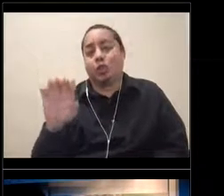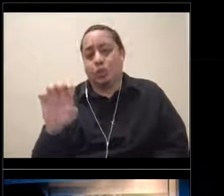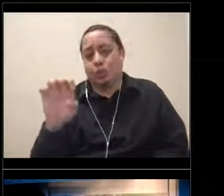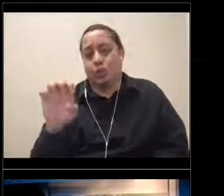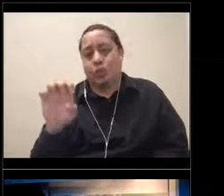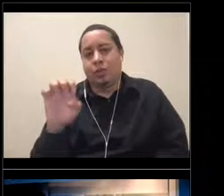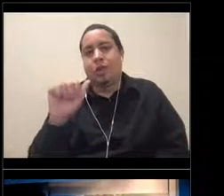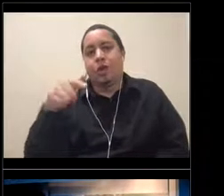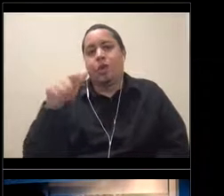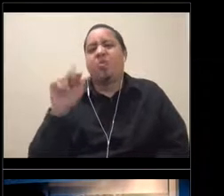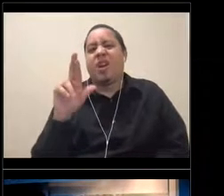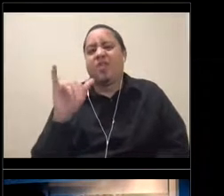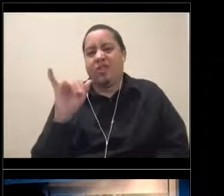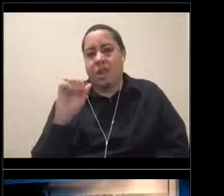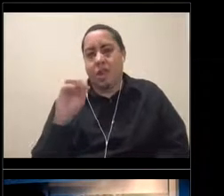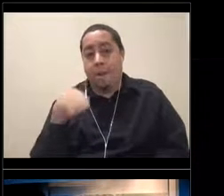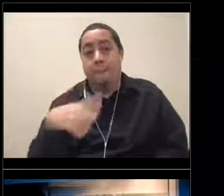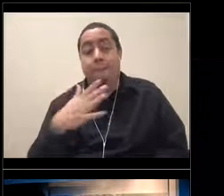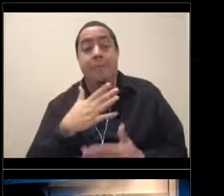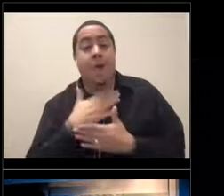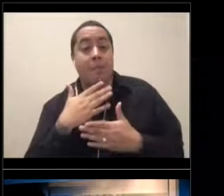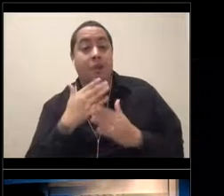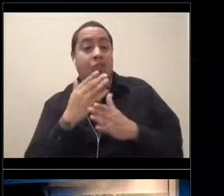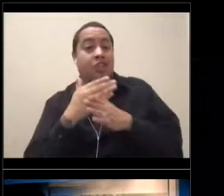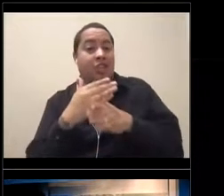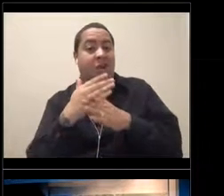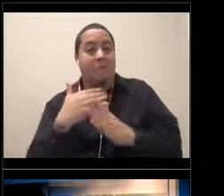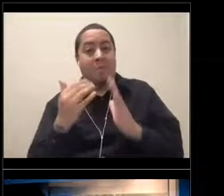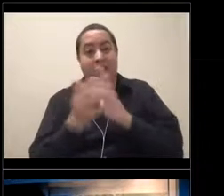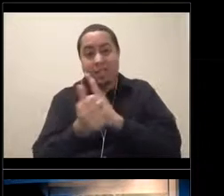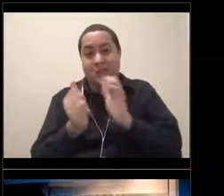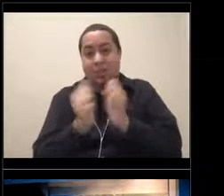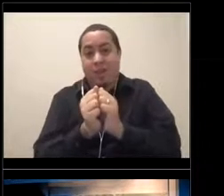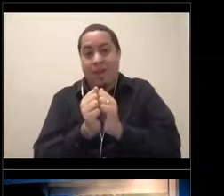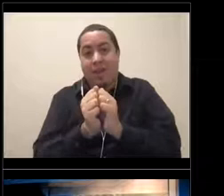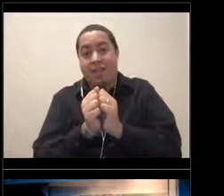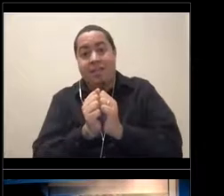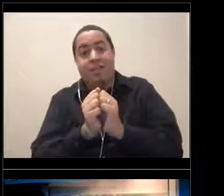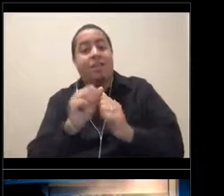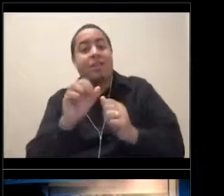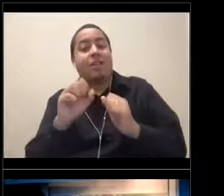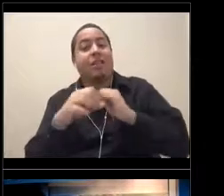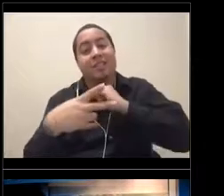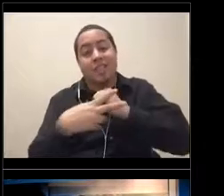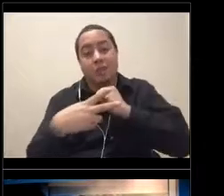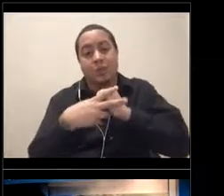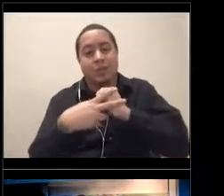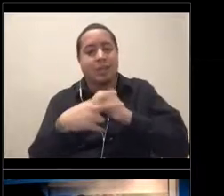and I am happy to share those skills with the Sanctuary Exploration Center. Great. Thanks, guys.